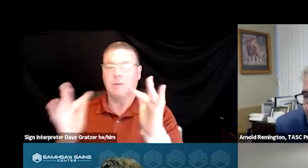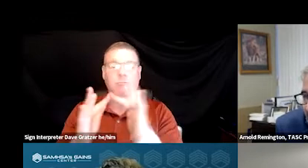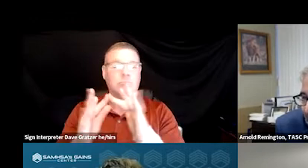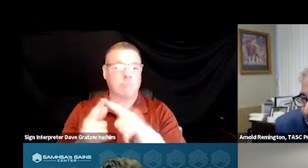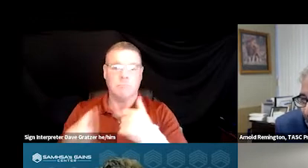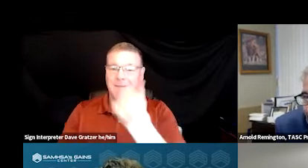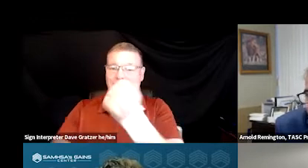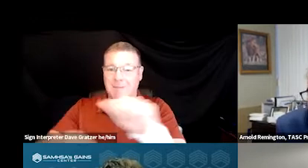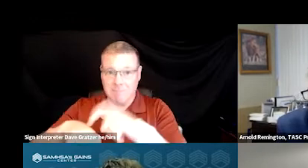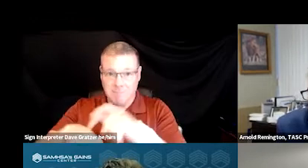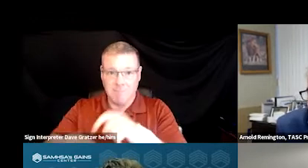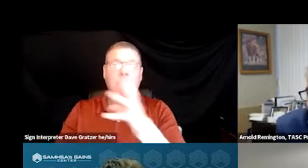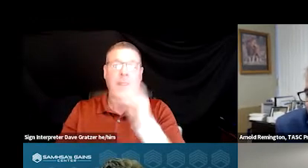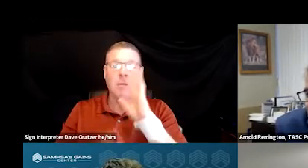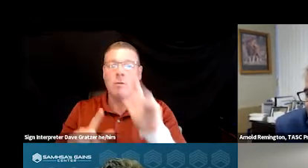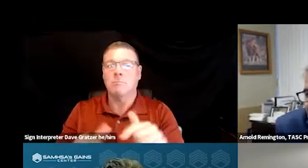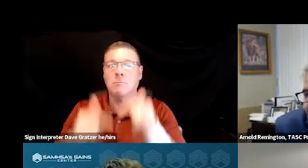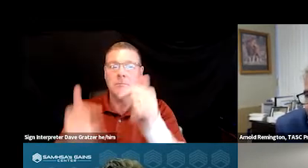and I'm going to turn it over to Krista.